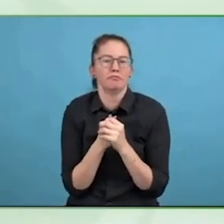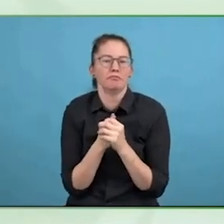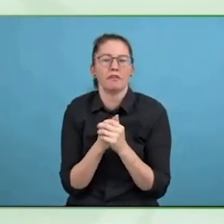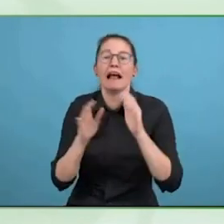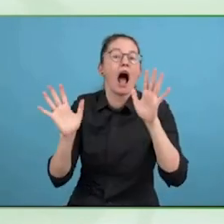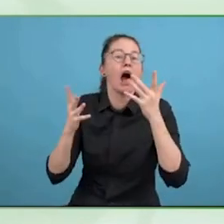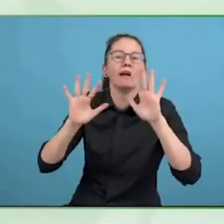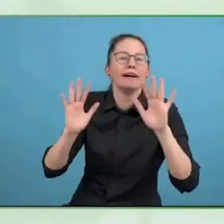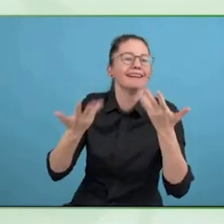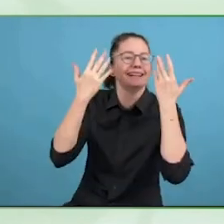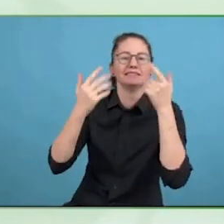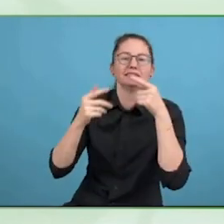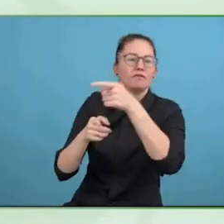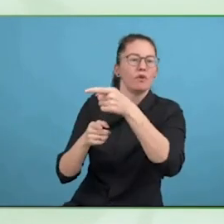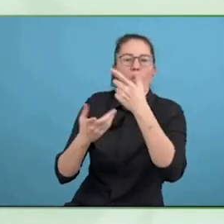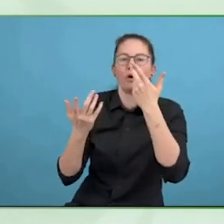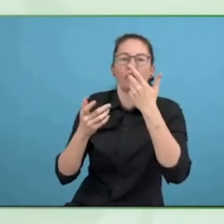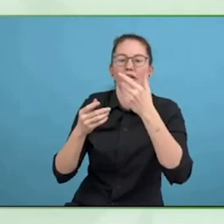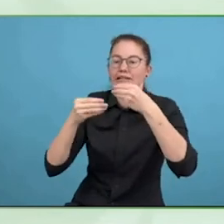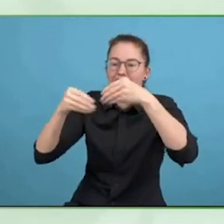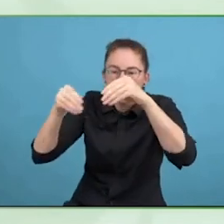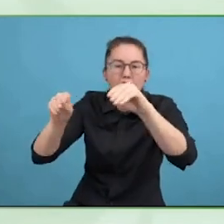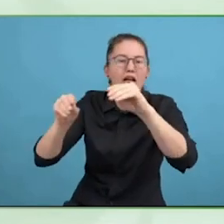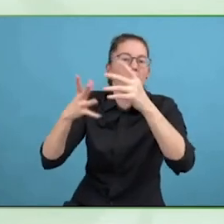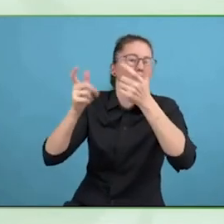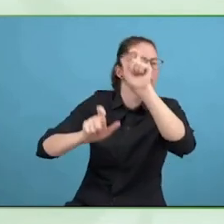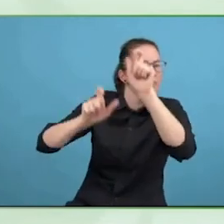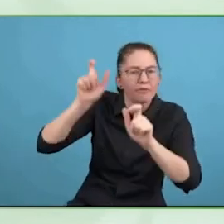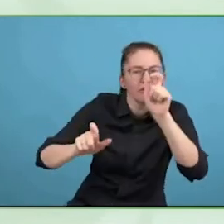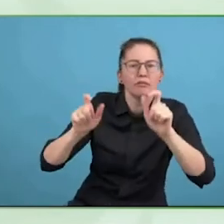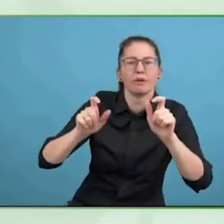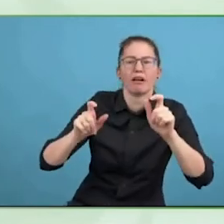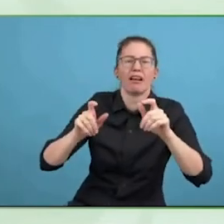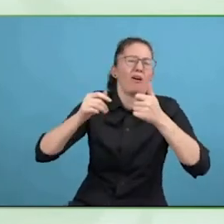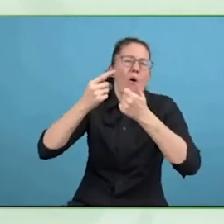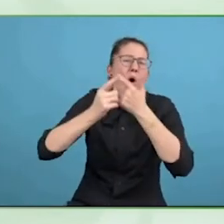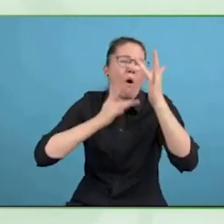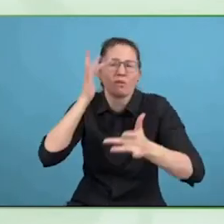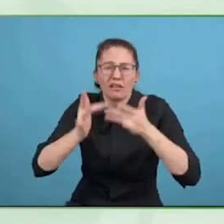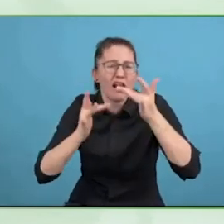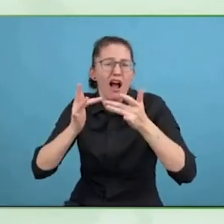really good jobseekers who were deaf, replying to jobs, because the